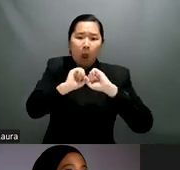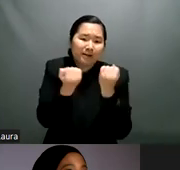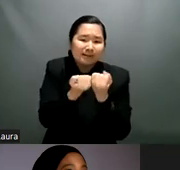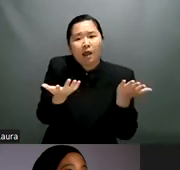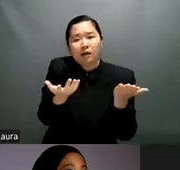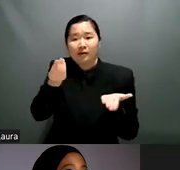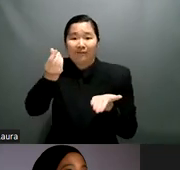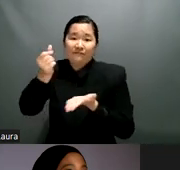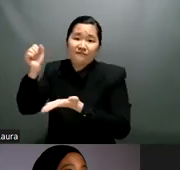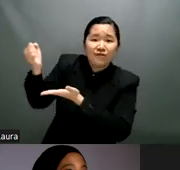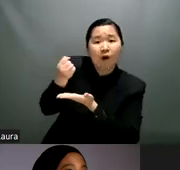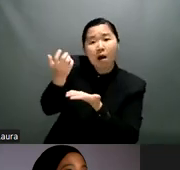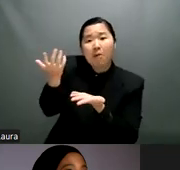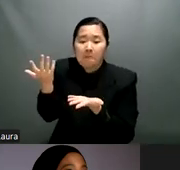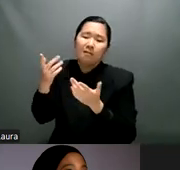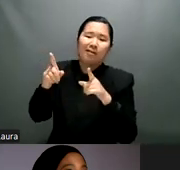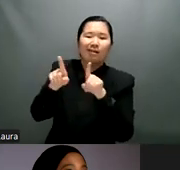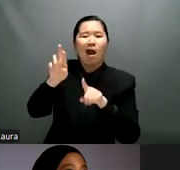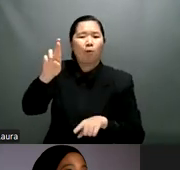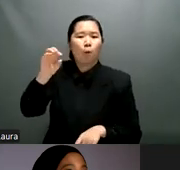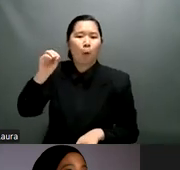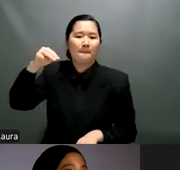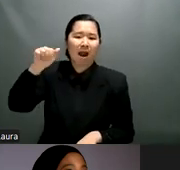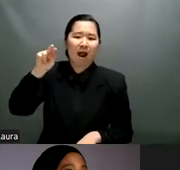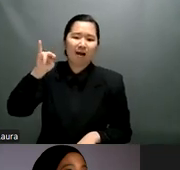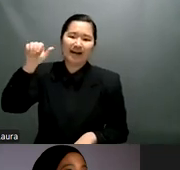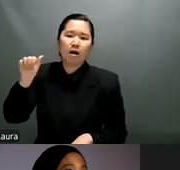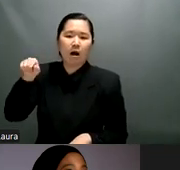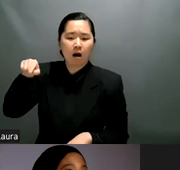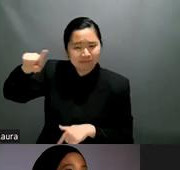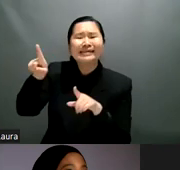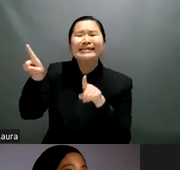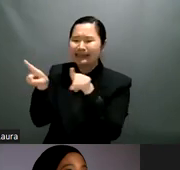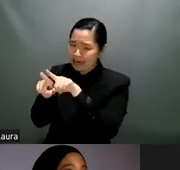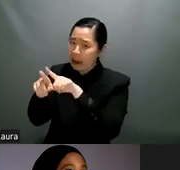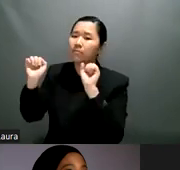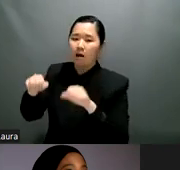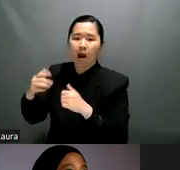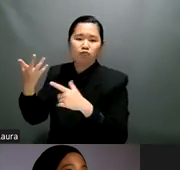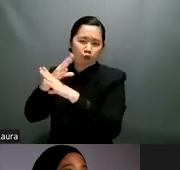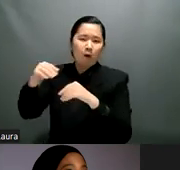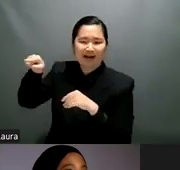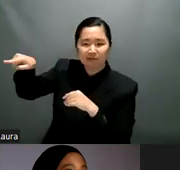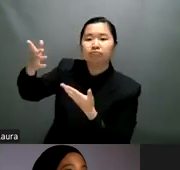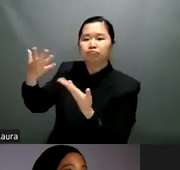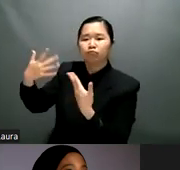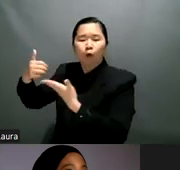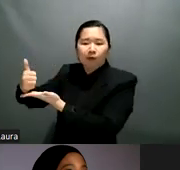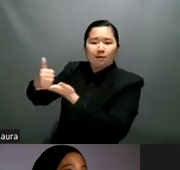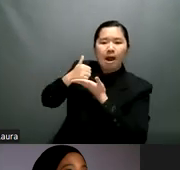so but we had also sadly enough some uh ali some facts about the impact of the covet for example